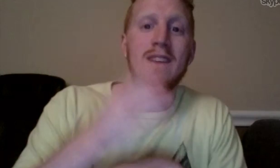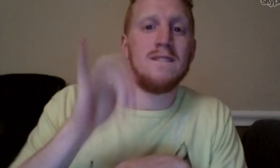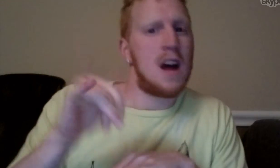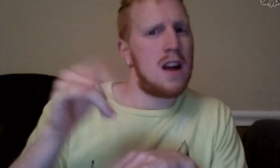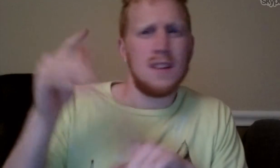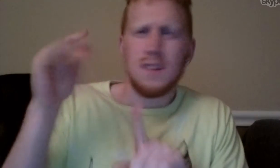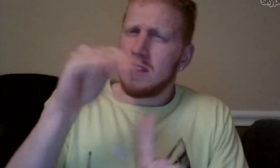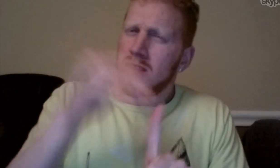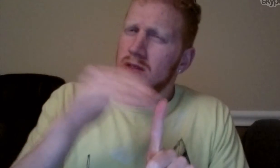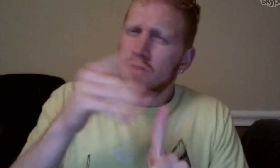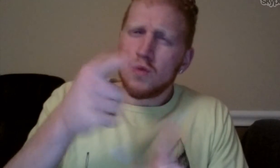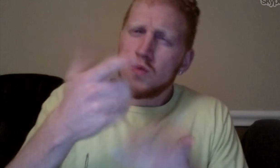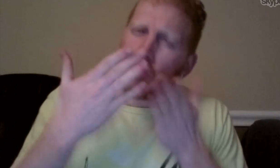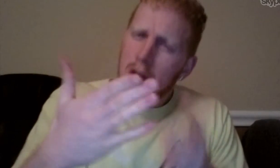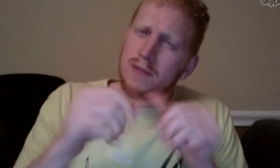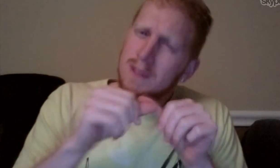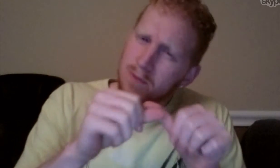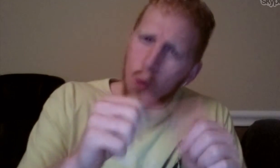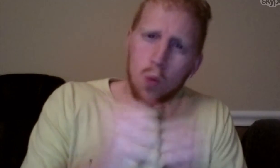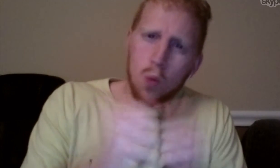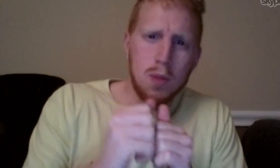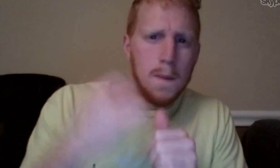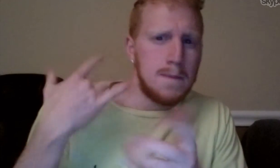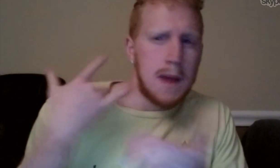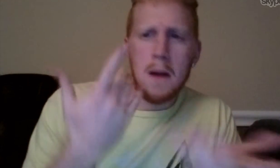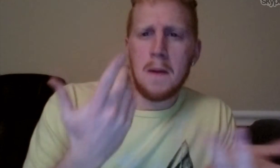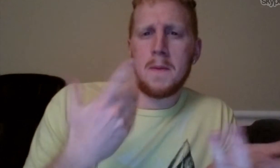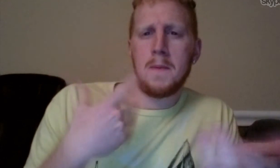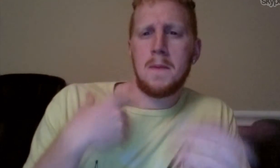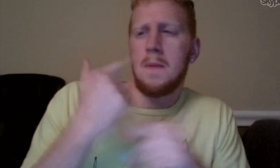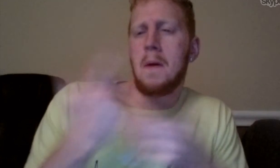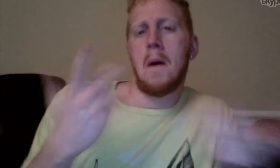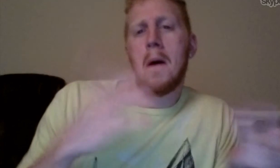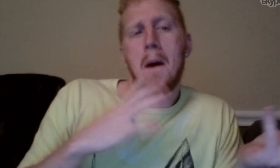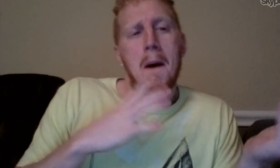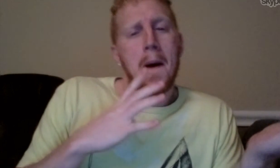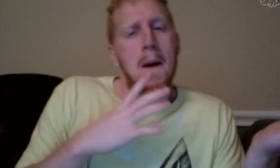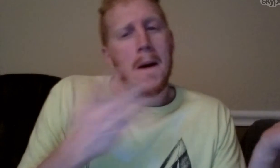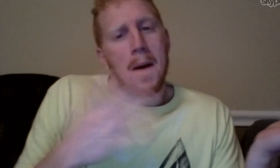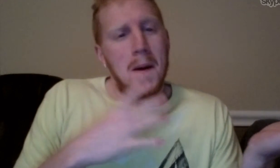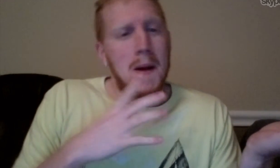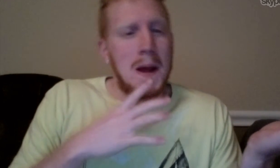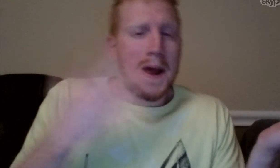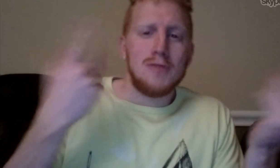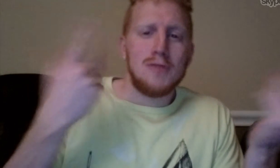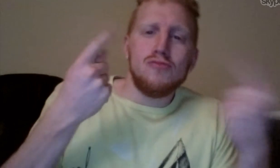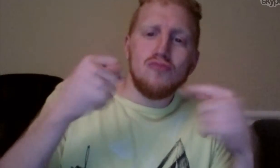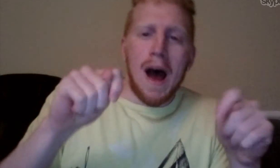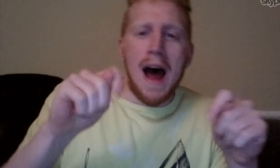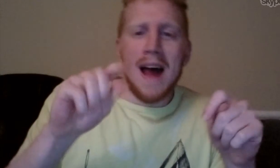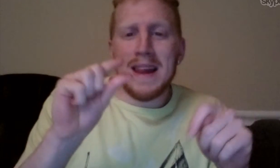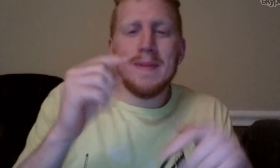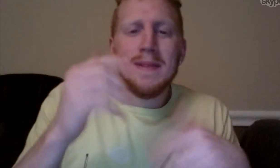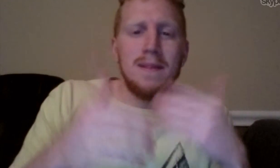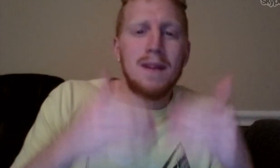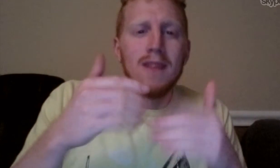Nico: “People kept bugging him about keeping up with modeling and doing it more, but he didn’t care too much about it and always just shrugged it off.